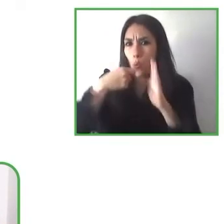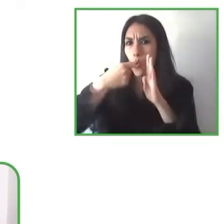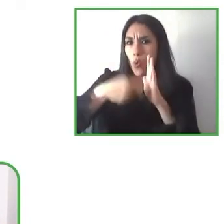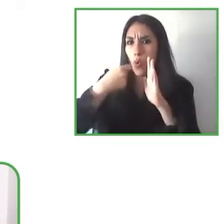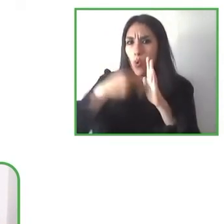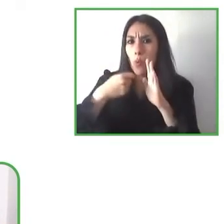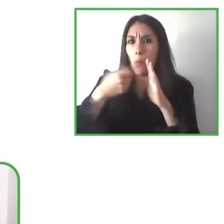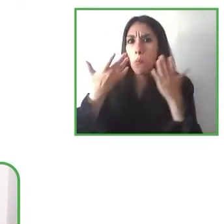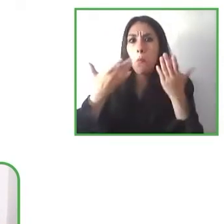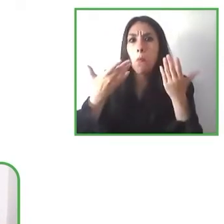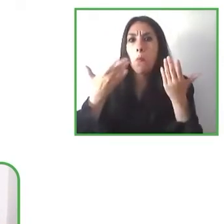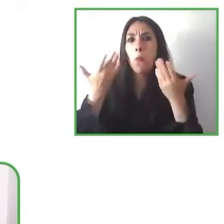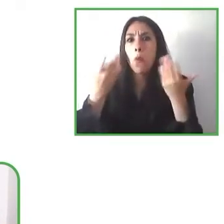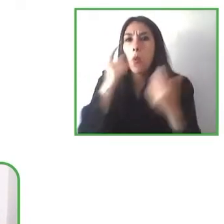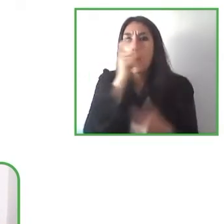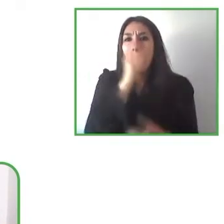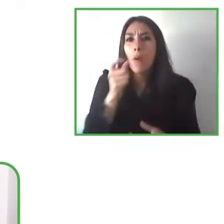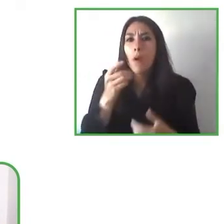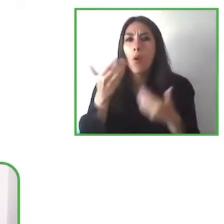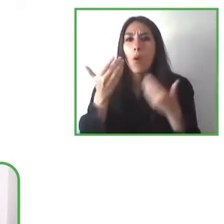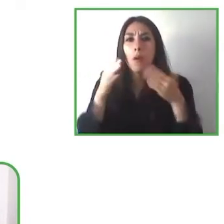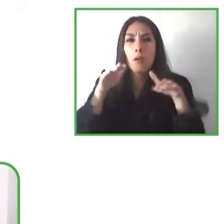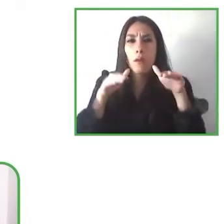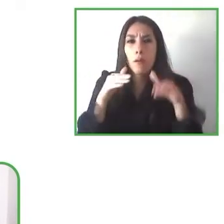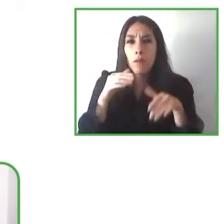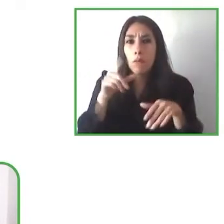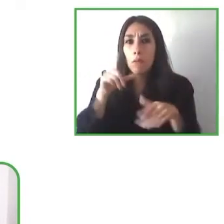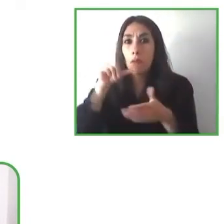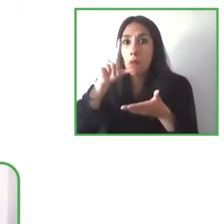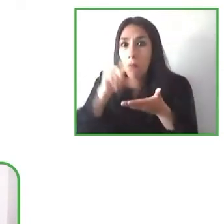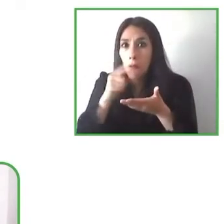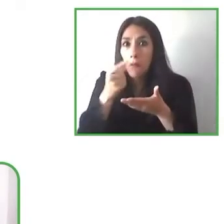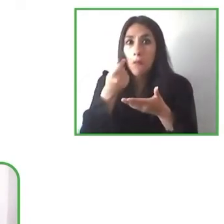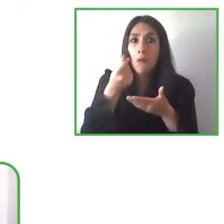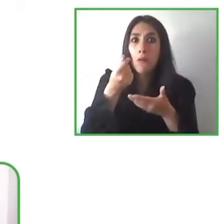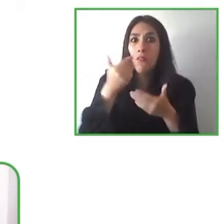people with low-income or scarce resources they may have